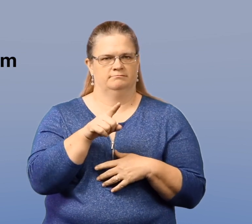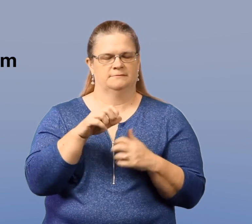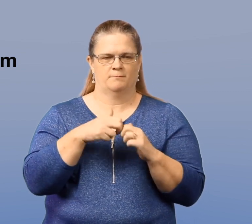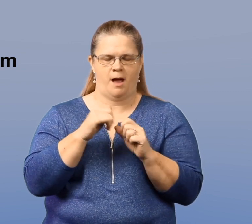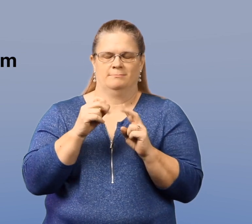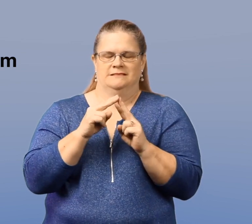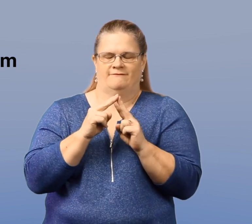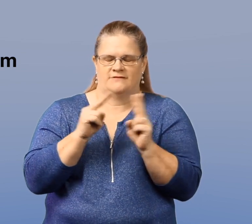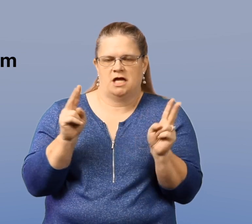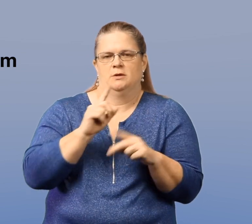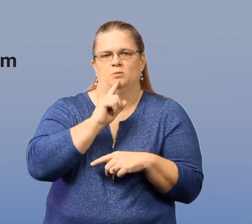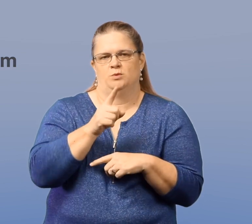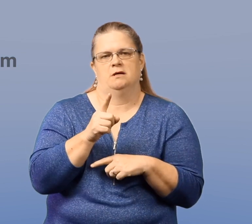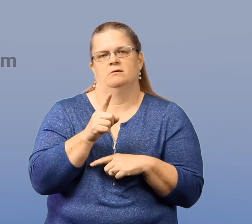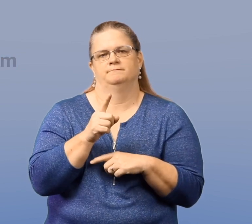The problem is very real...